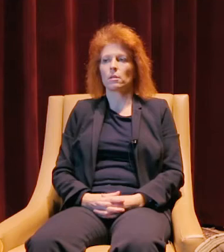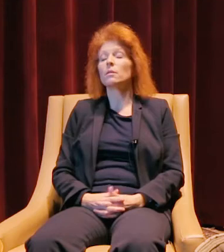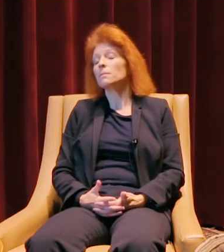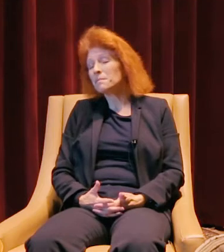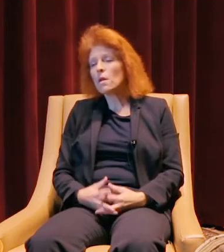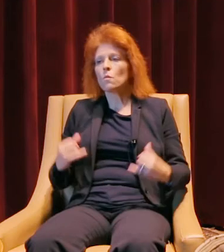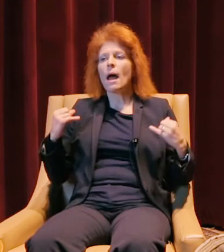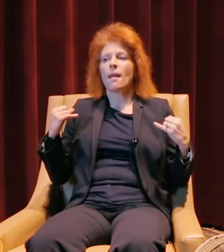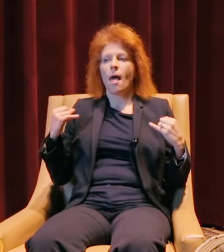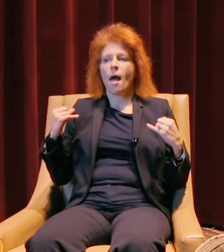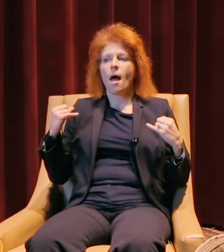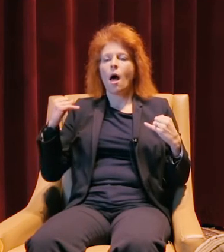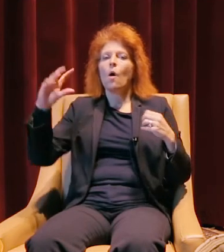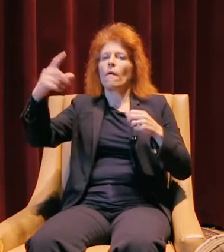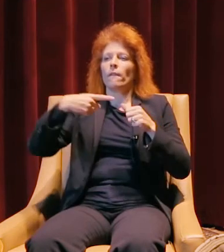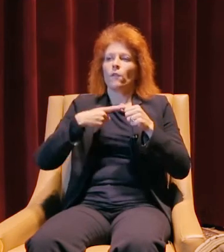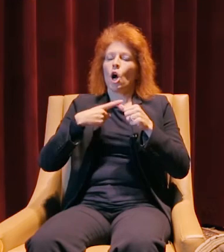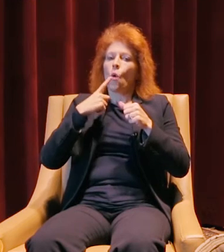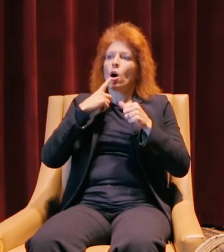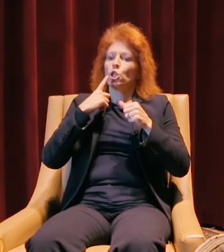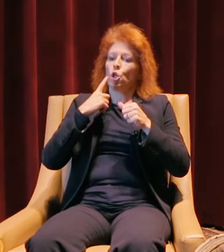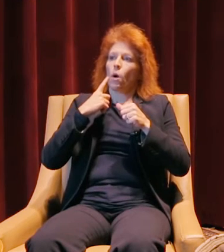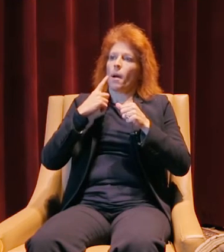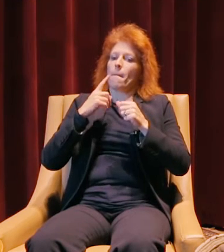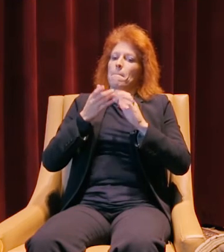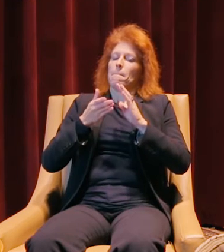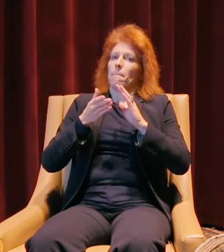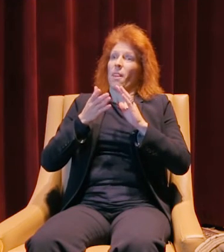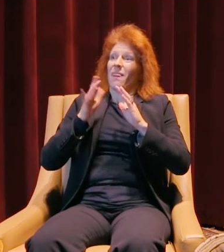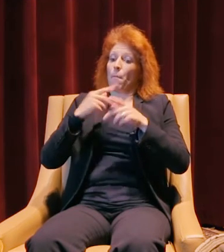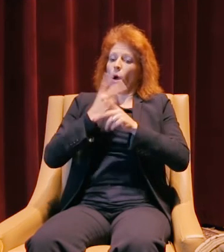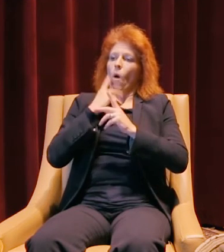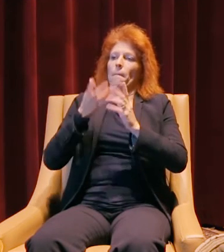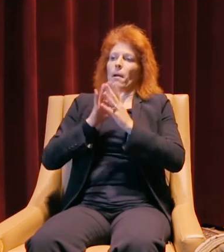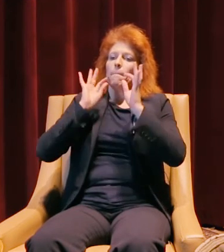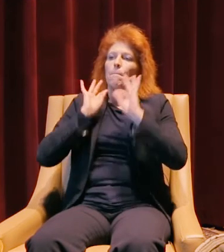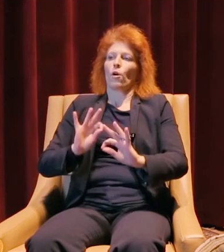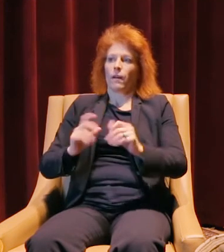Right now, I wanna make sure that we really perfect what we've got. I don't wanna spread ourselves too thin,